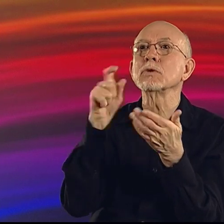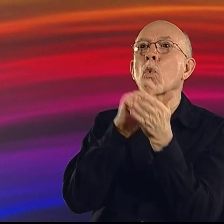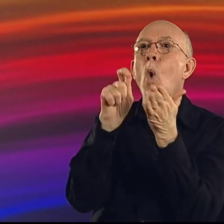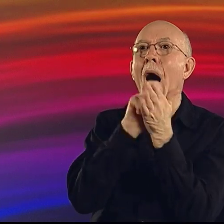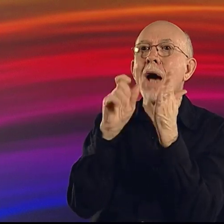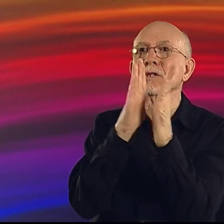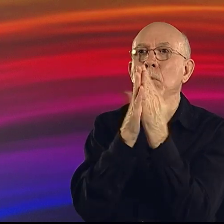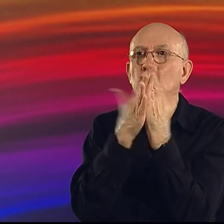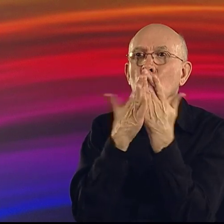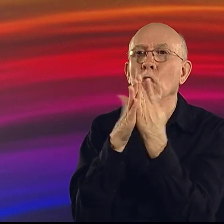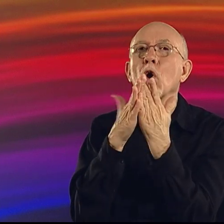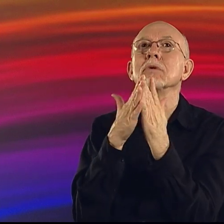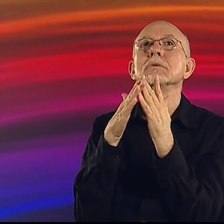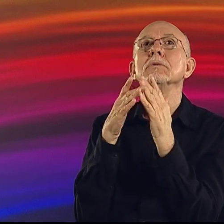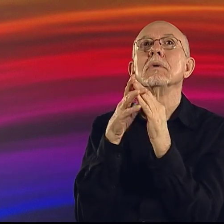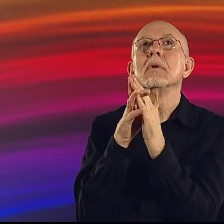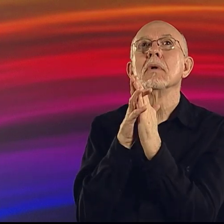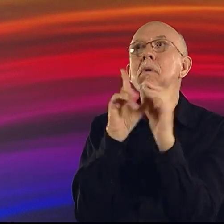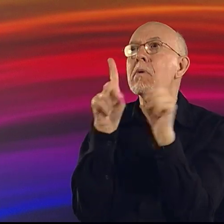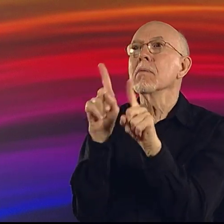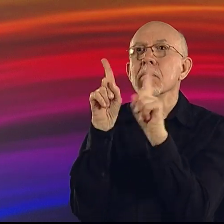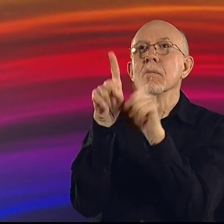...Jazzberry's, Writers and Books.